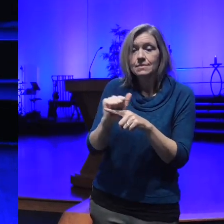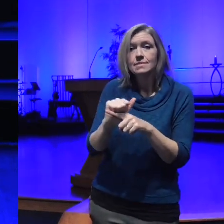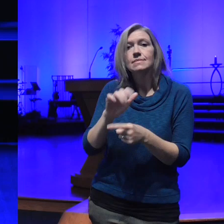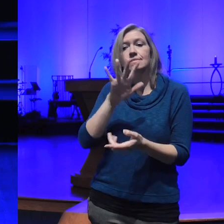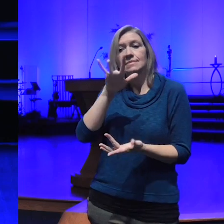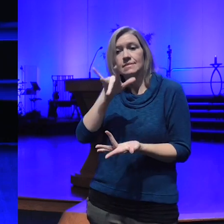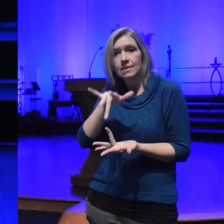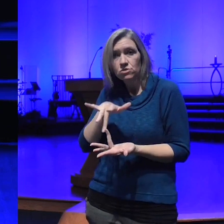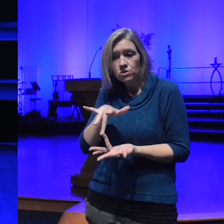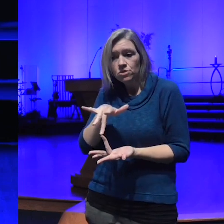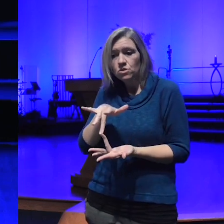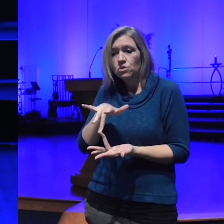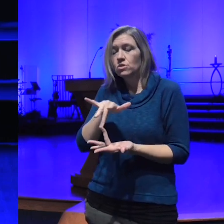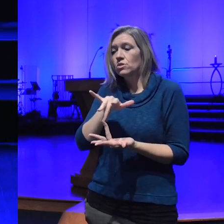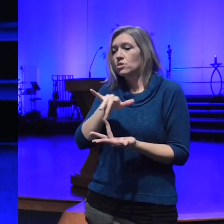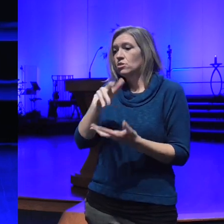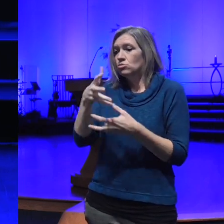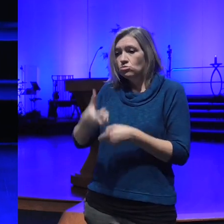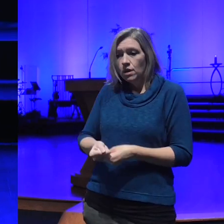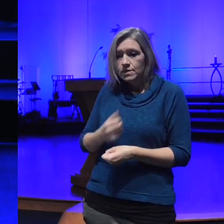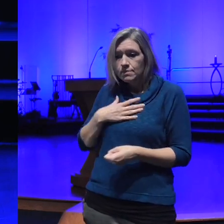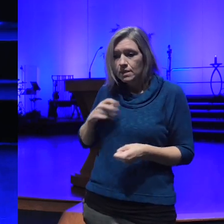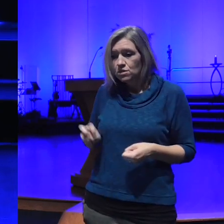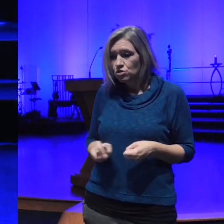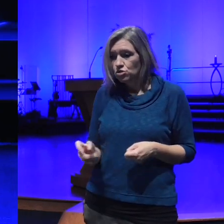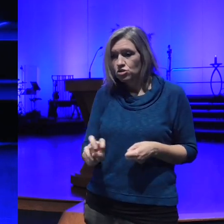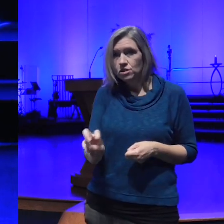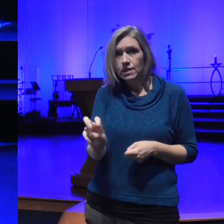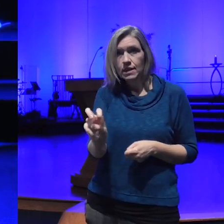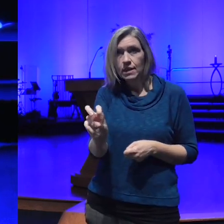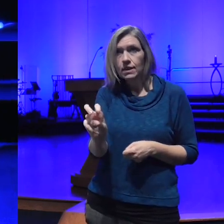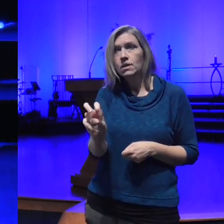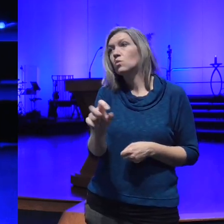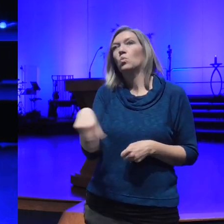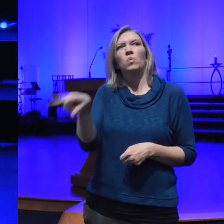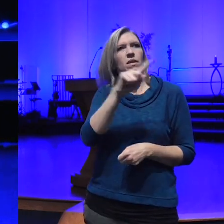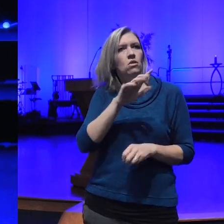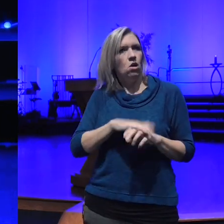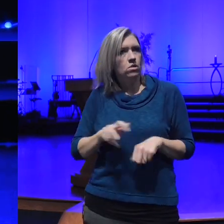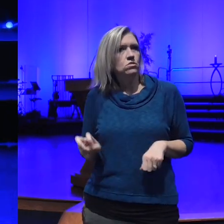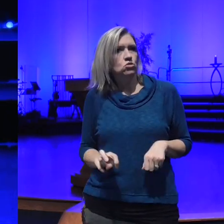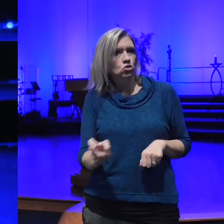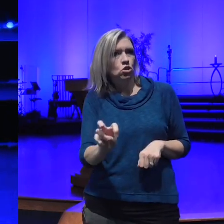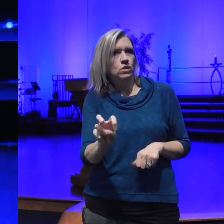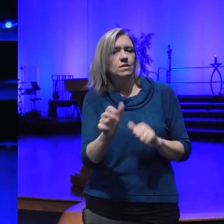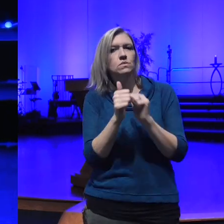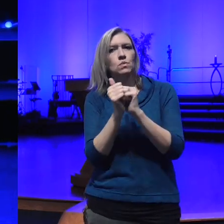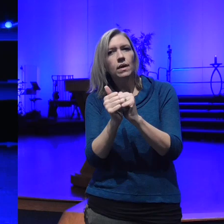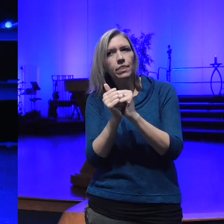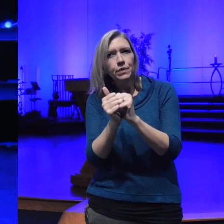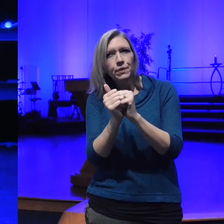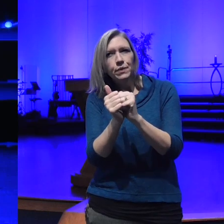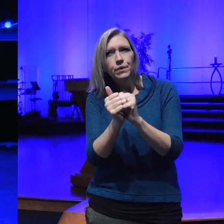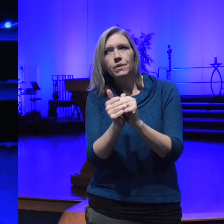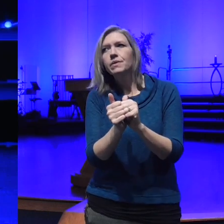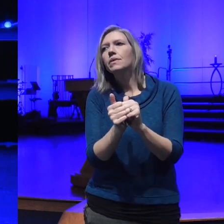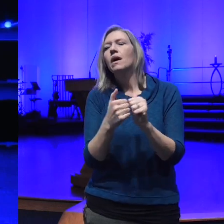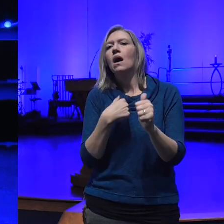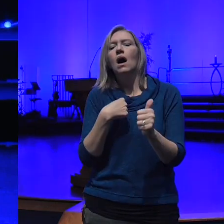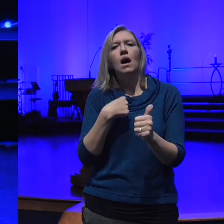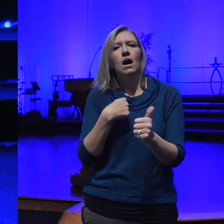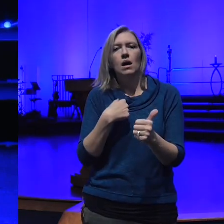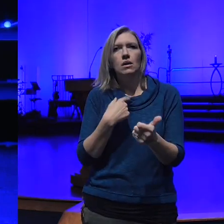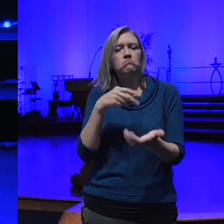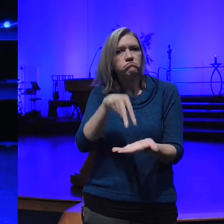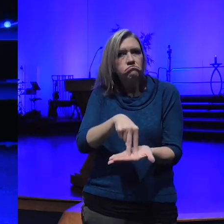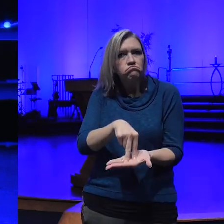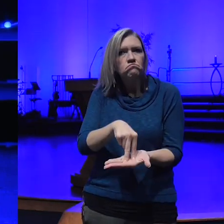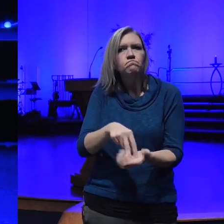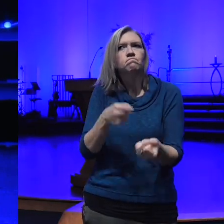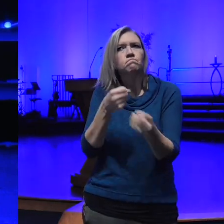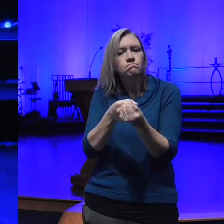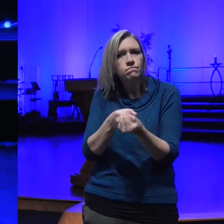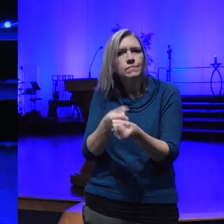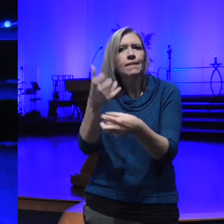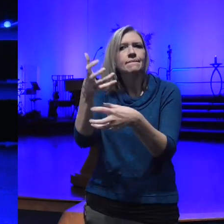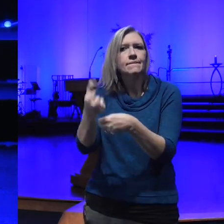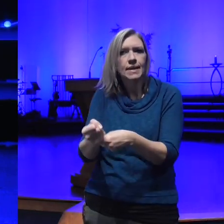to trust the journey that I'm on and that we're on together that I stand for Faith and love and